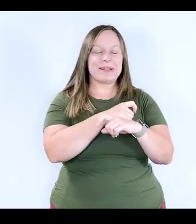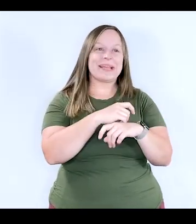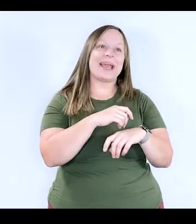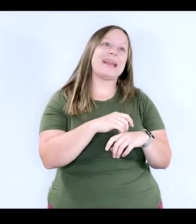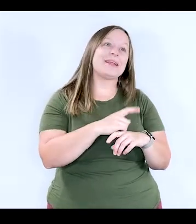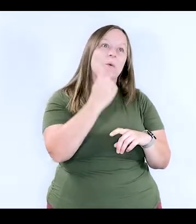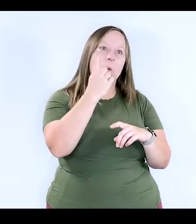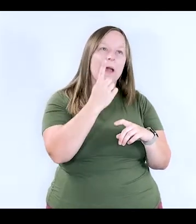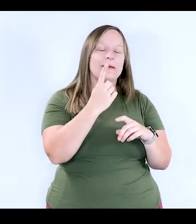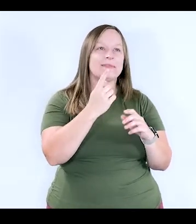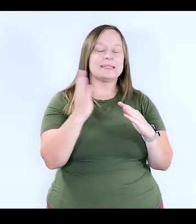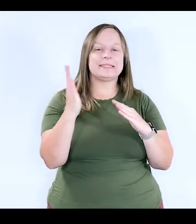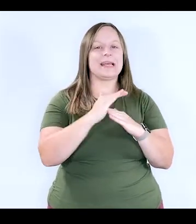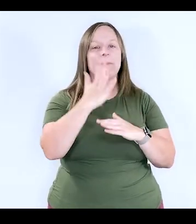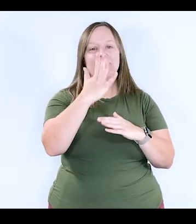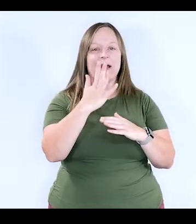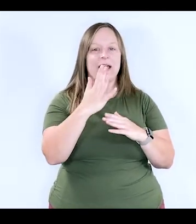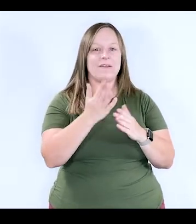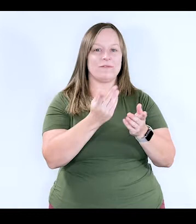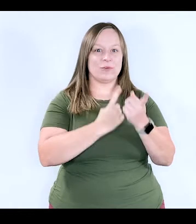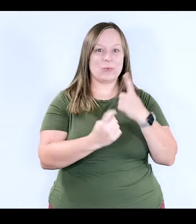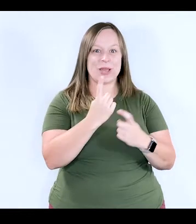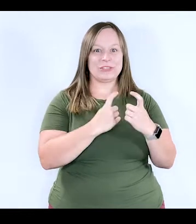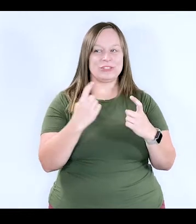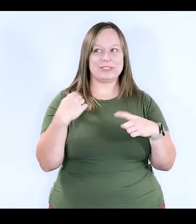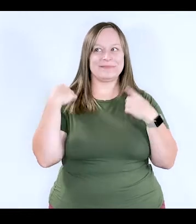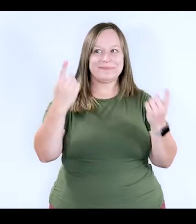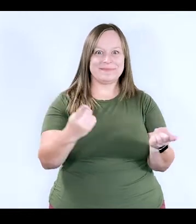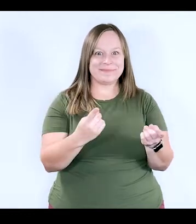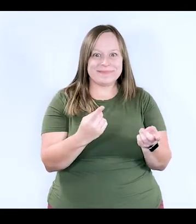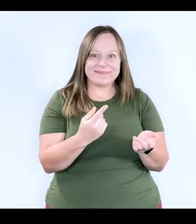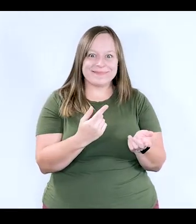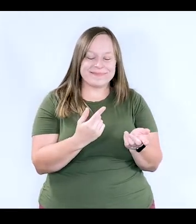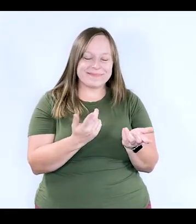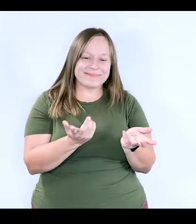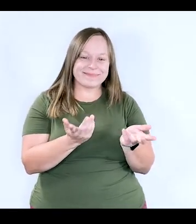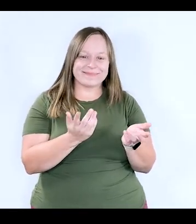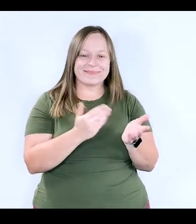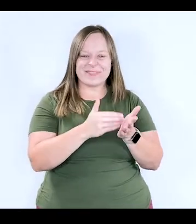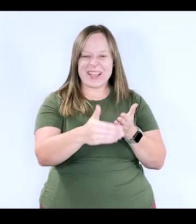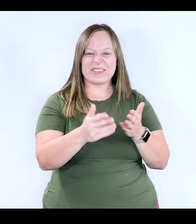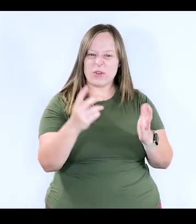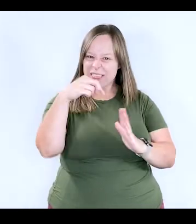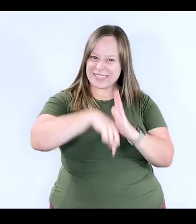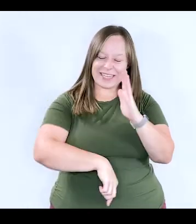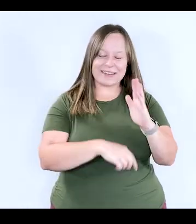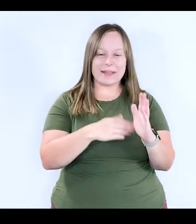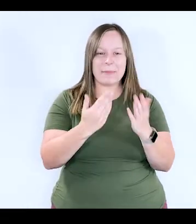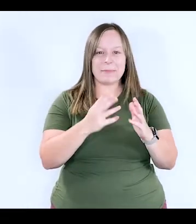And it's probably one of the top five questions that I get on a regular basis. So let's get into it.